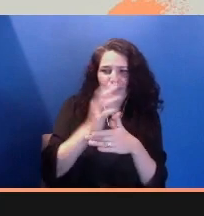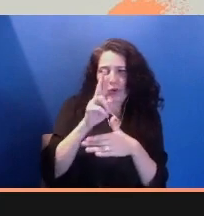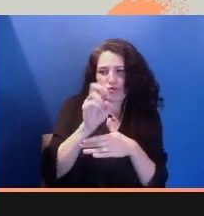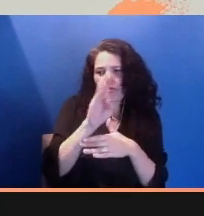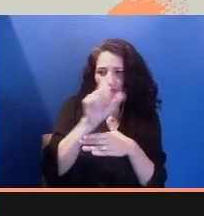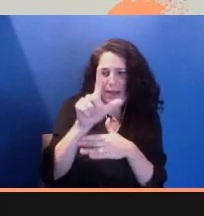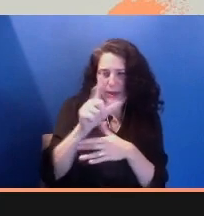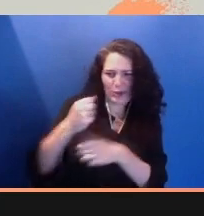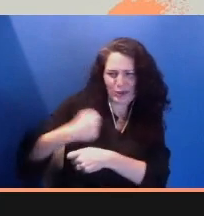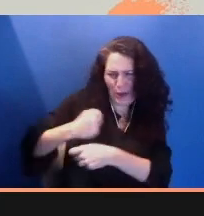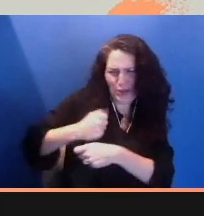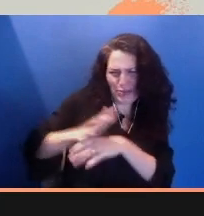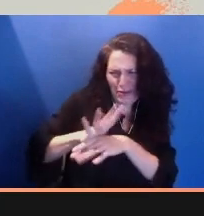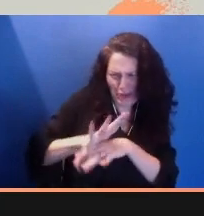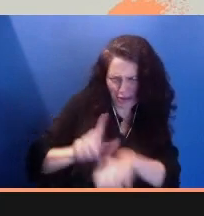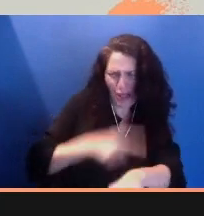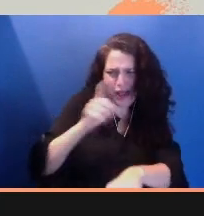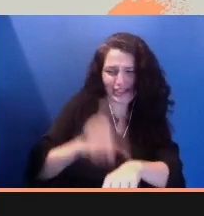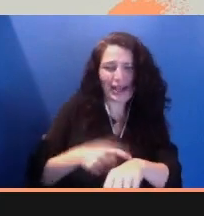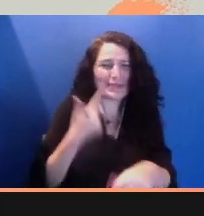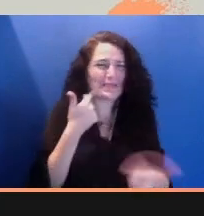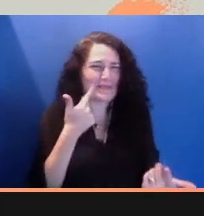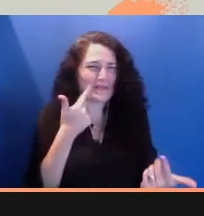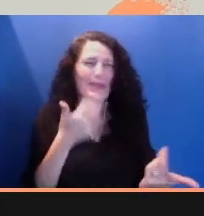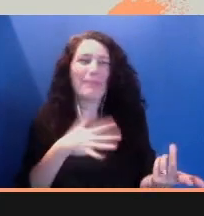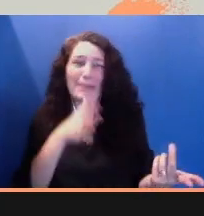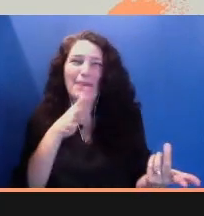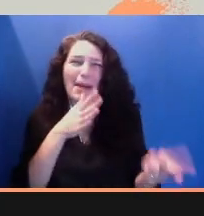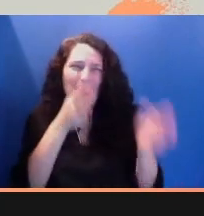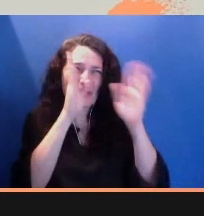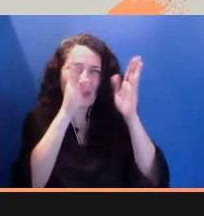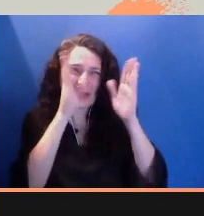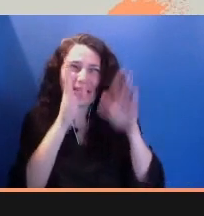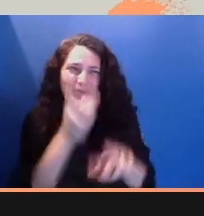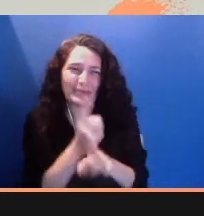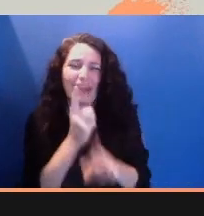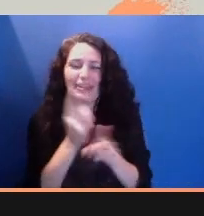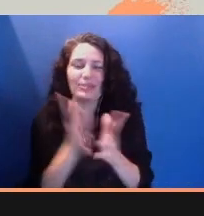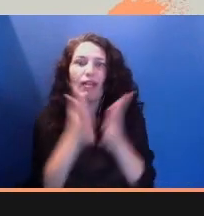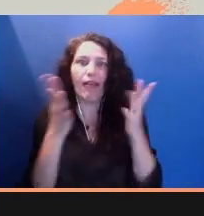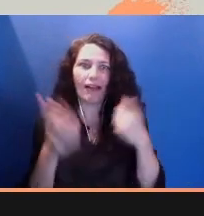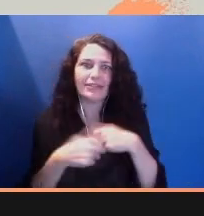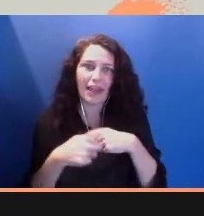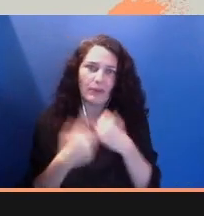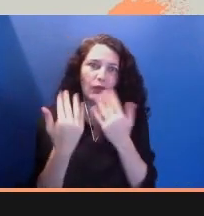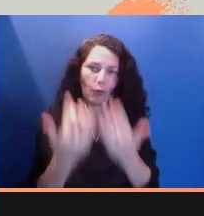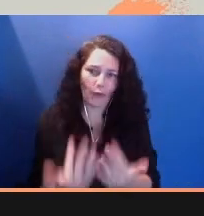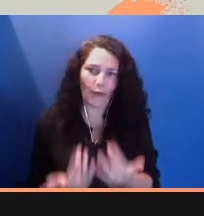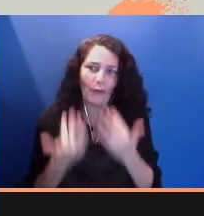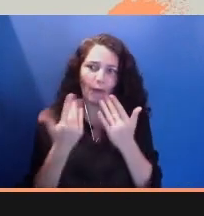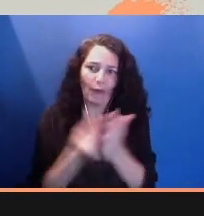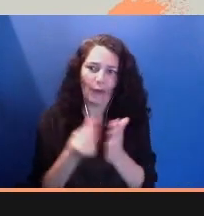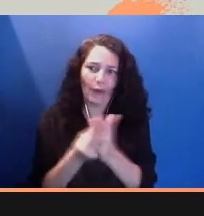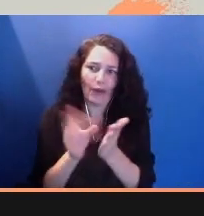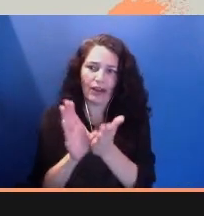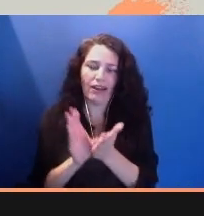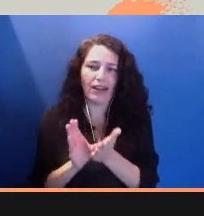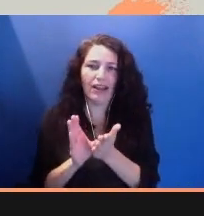It did take too long to get funding for that film. A lottery ticket for $1 million had no note attached.